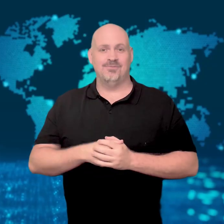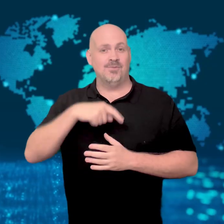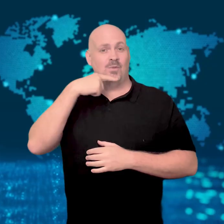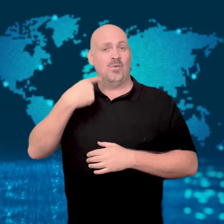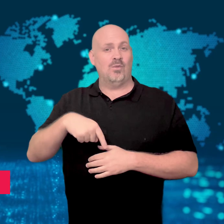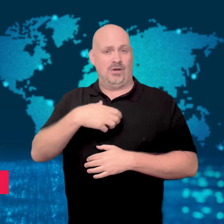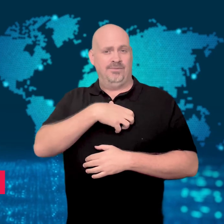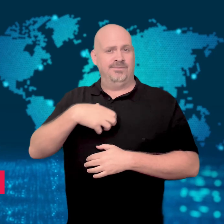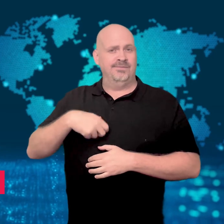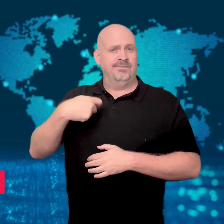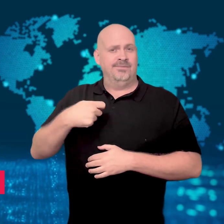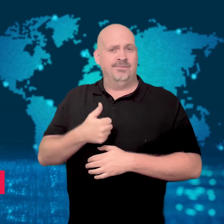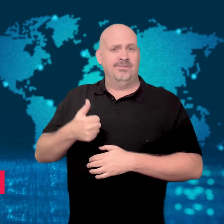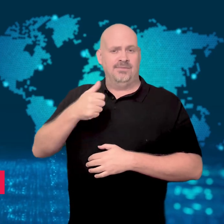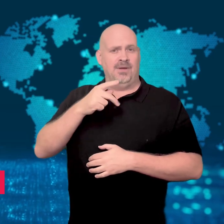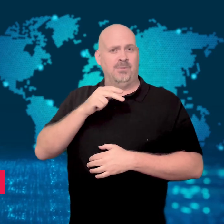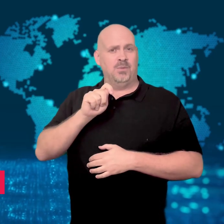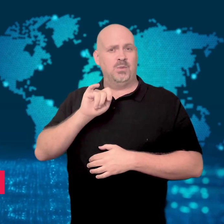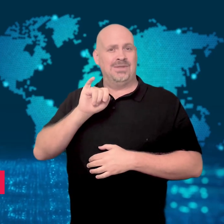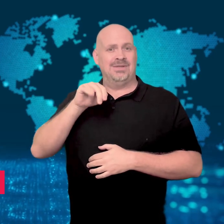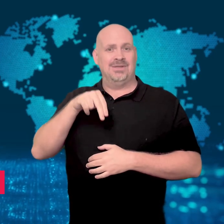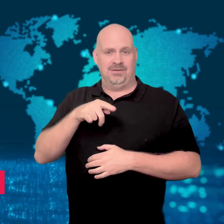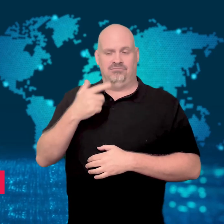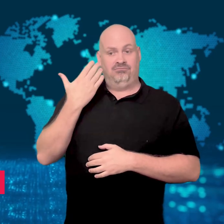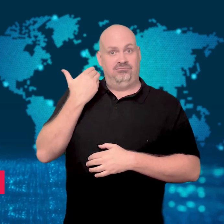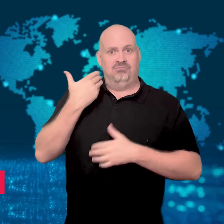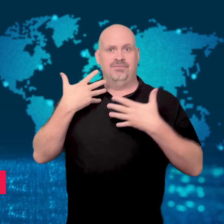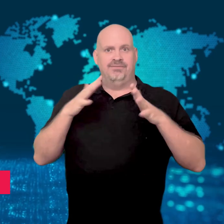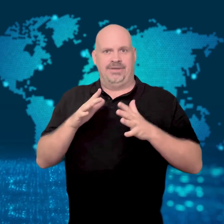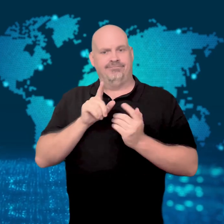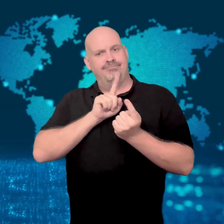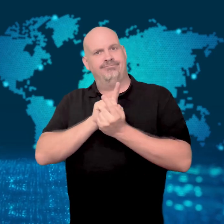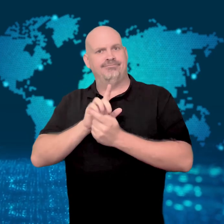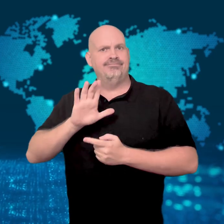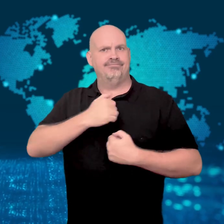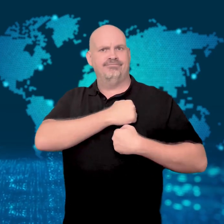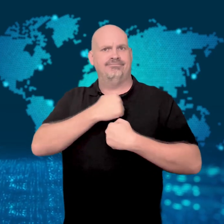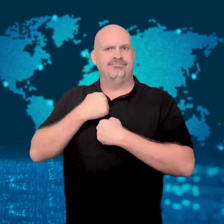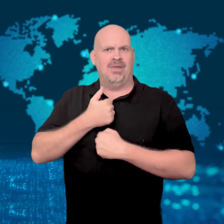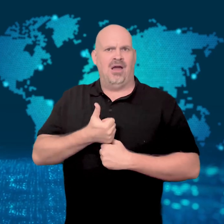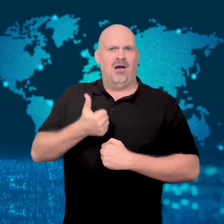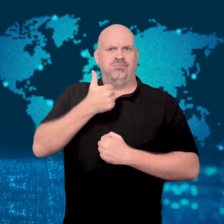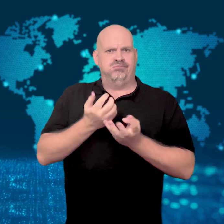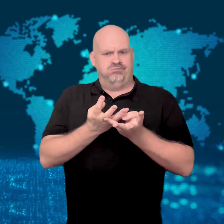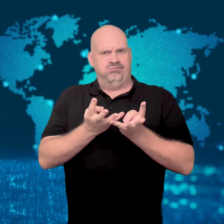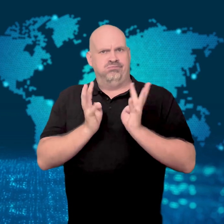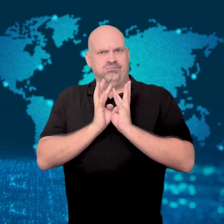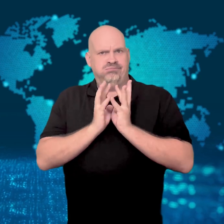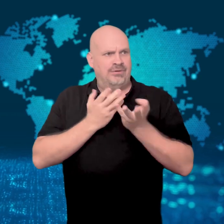[GAVIN]: Russian President Putin met with his generals recently as